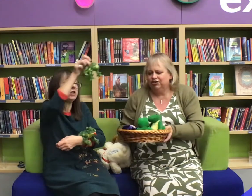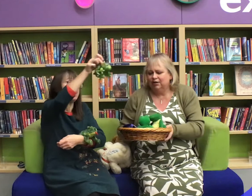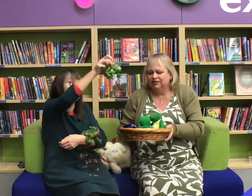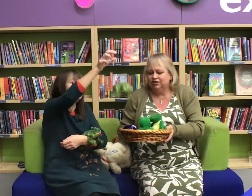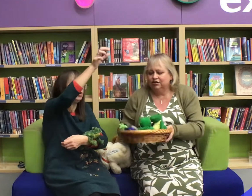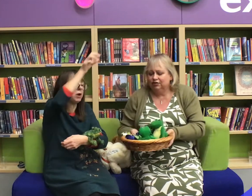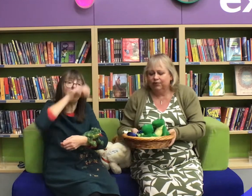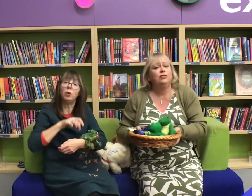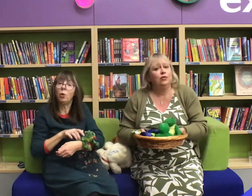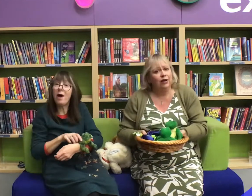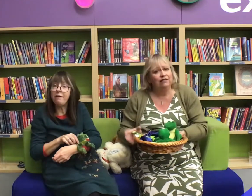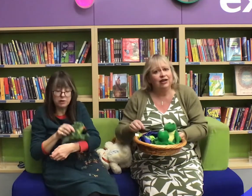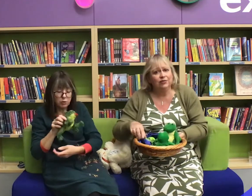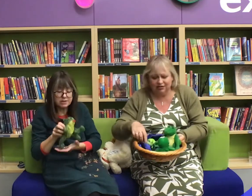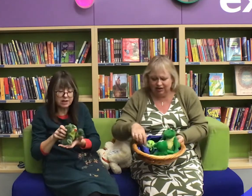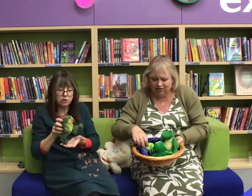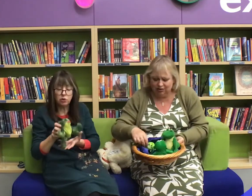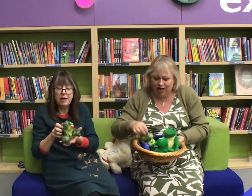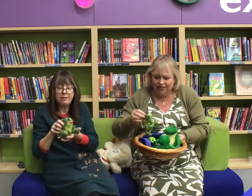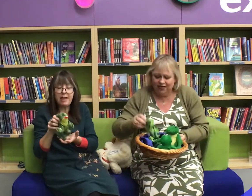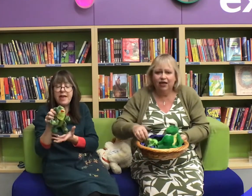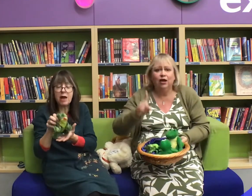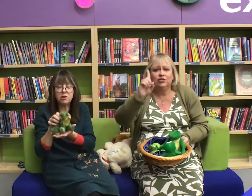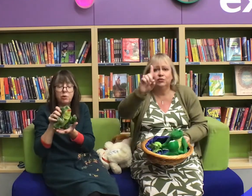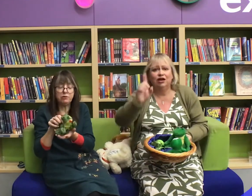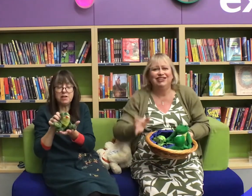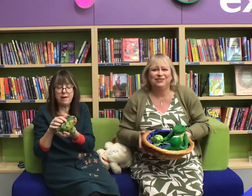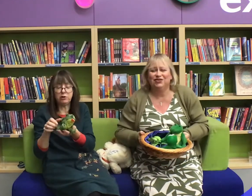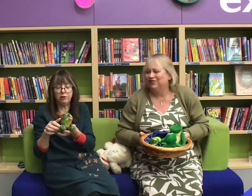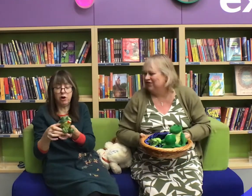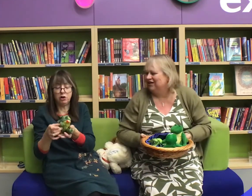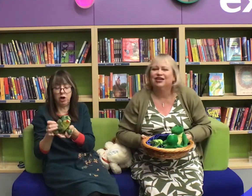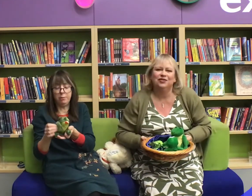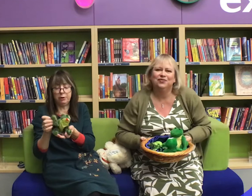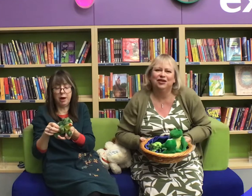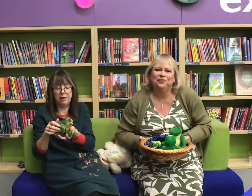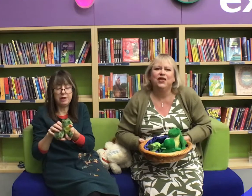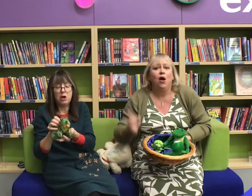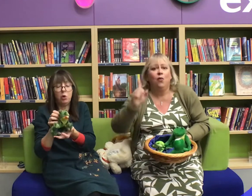One jumped into the pool where it was nice and cool then there was one green speckled frog glub glub!